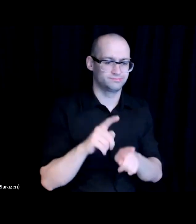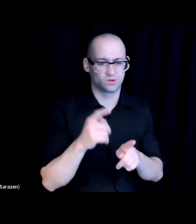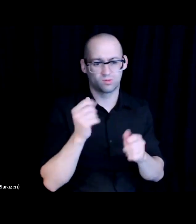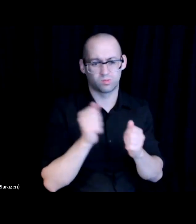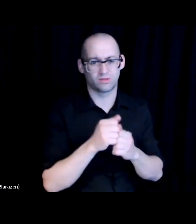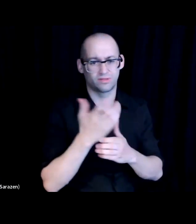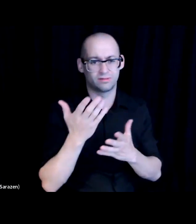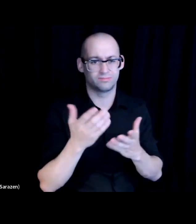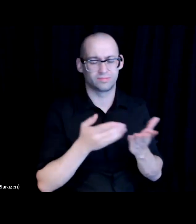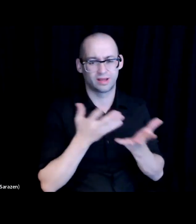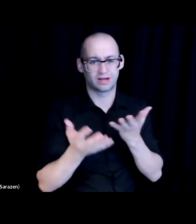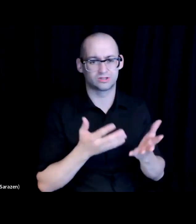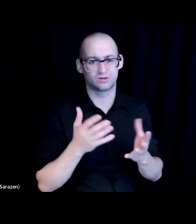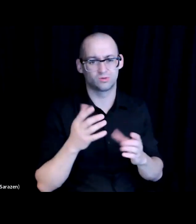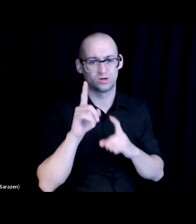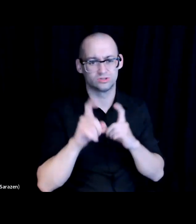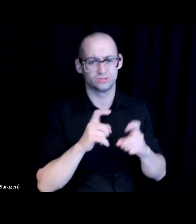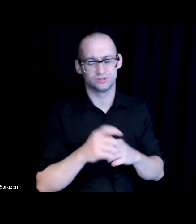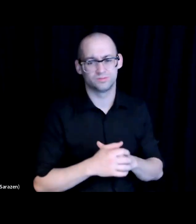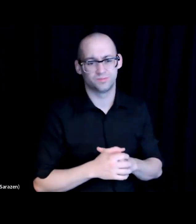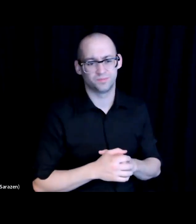No, Thank you, Laura. Thank you so much for joining and sharing.